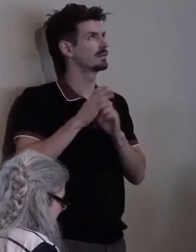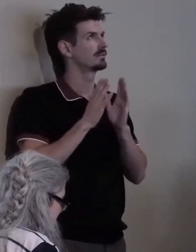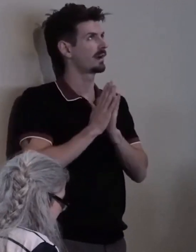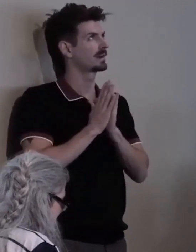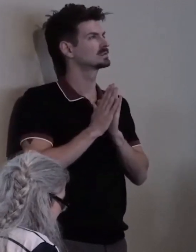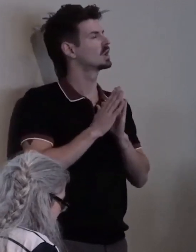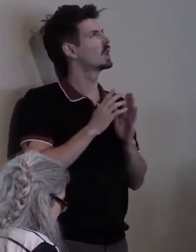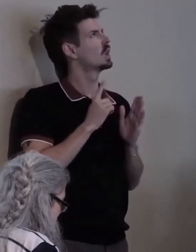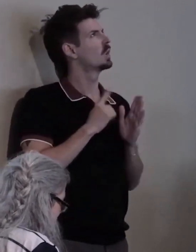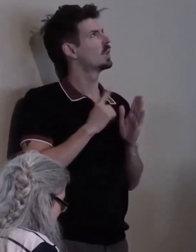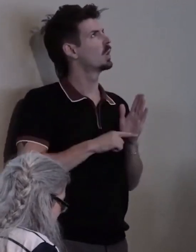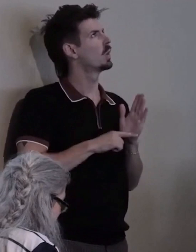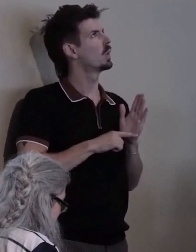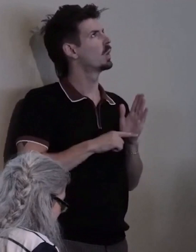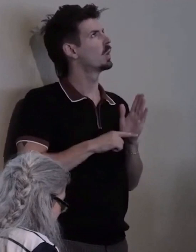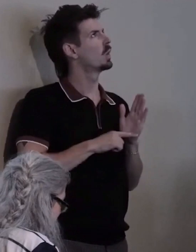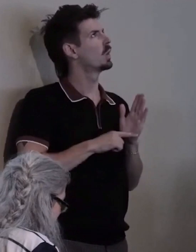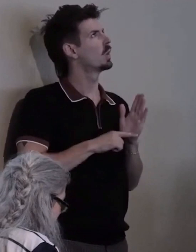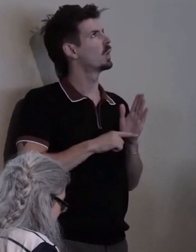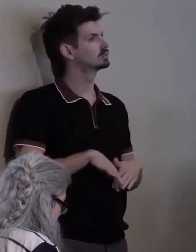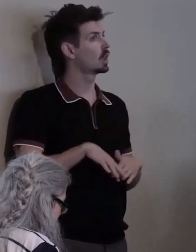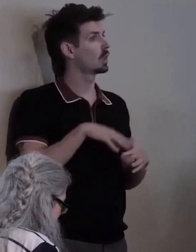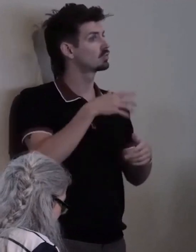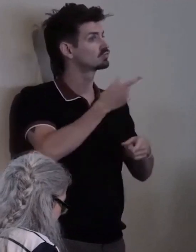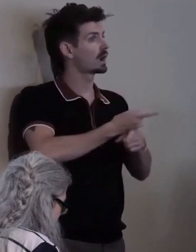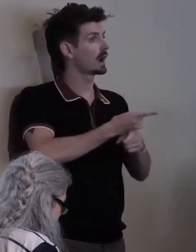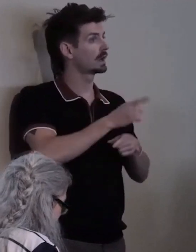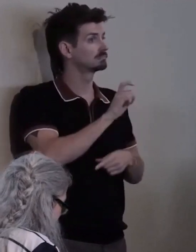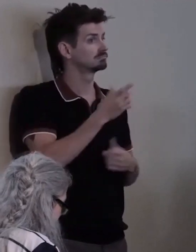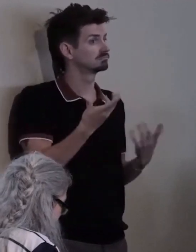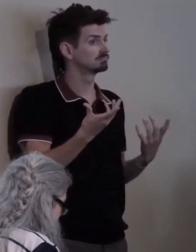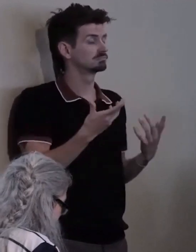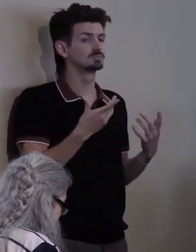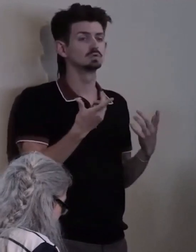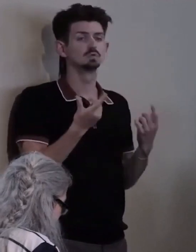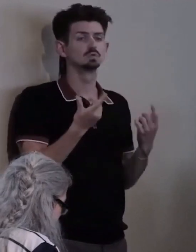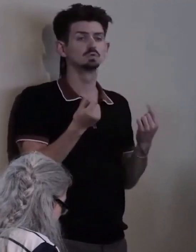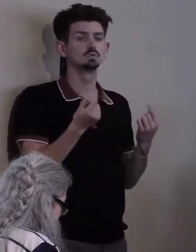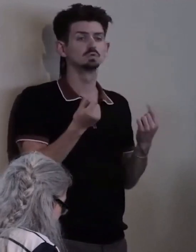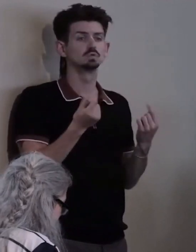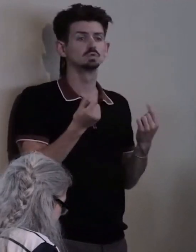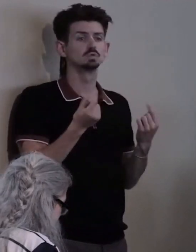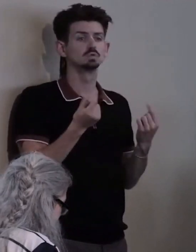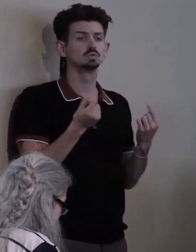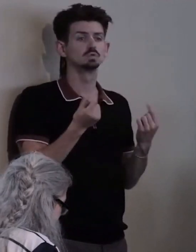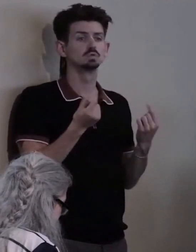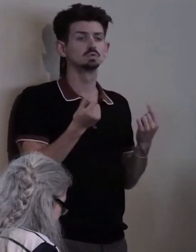We had sent out invitations to our trial because that's what you did.